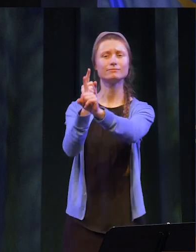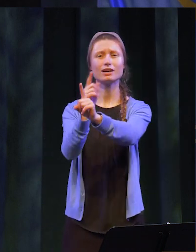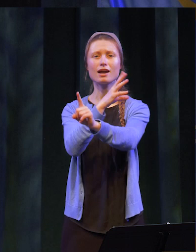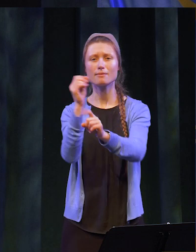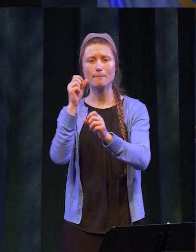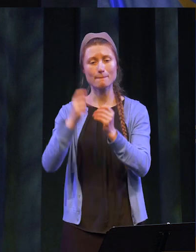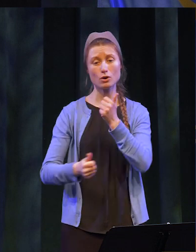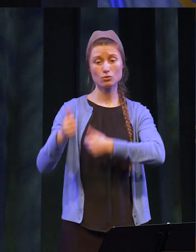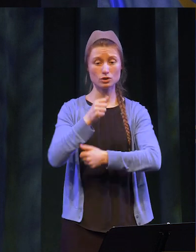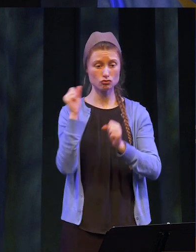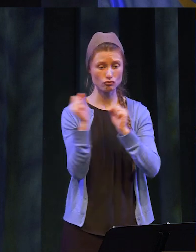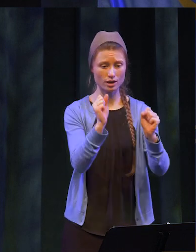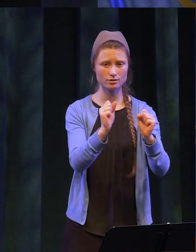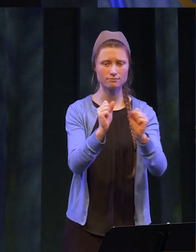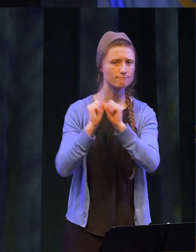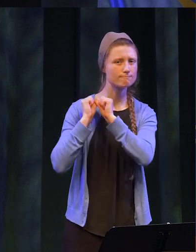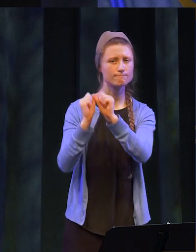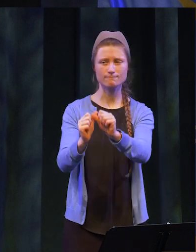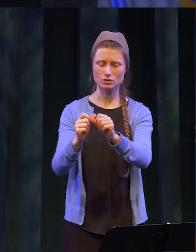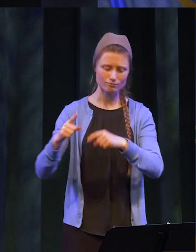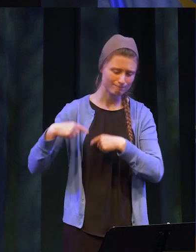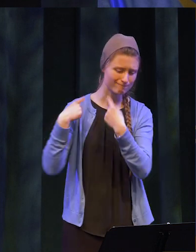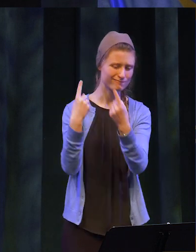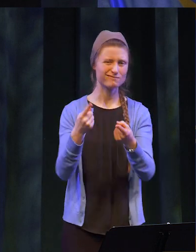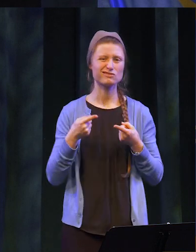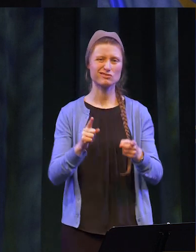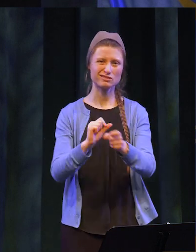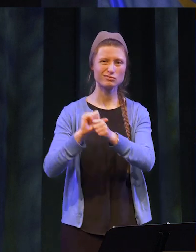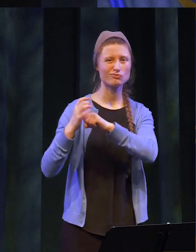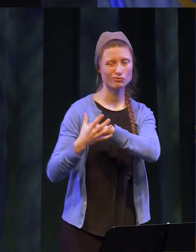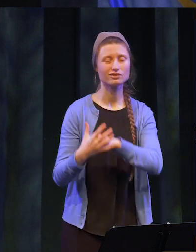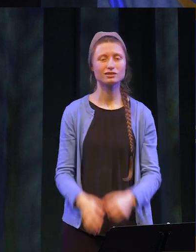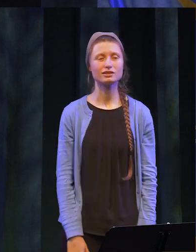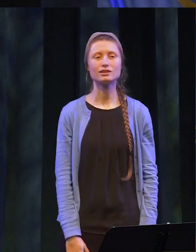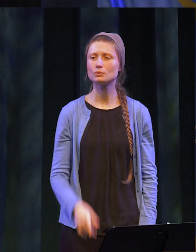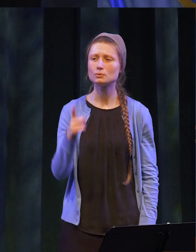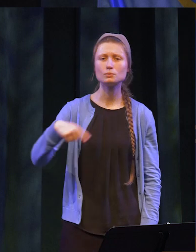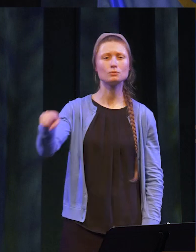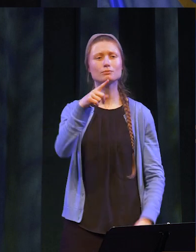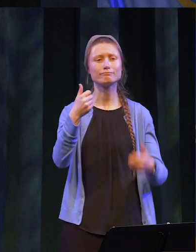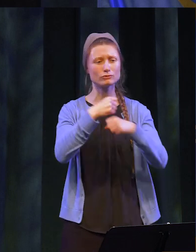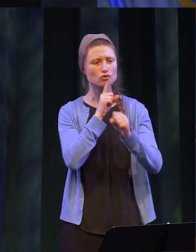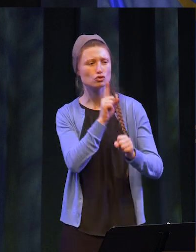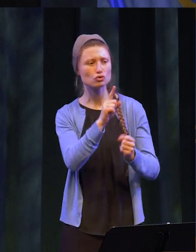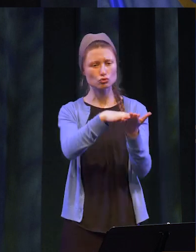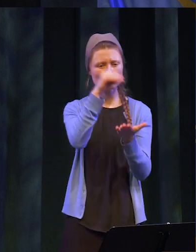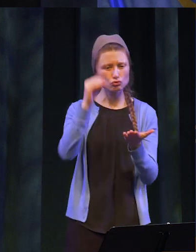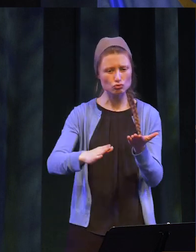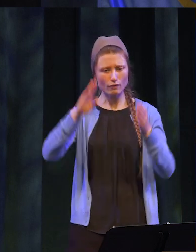at the forefront of their actions during these times to ensure our student focused environment